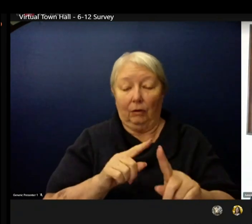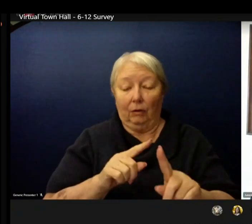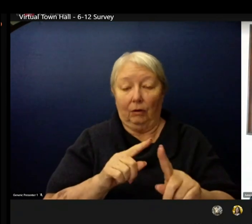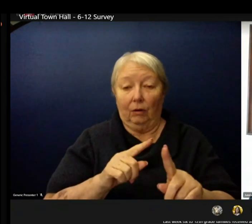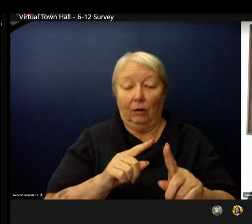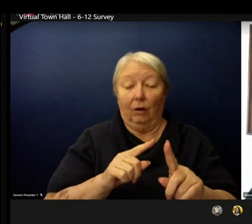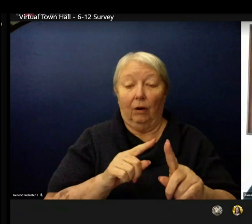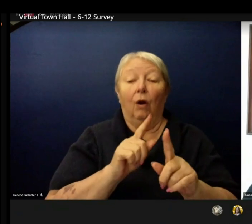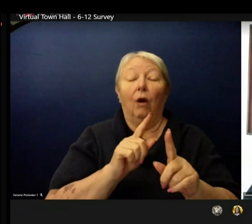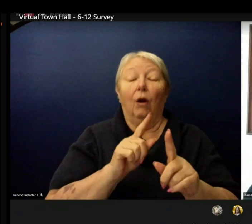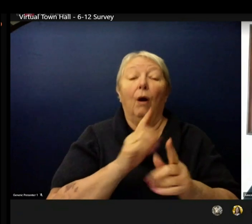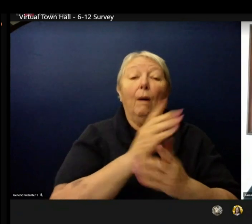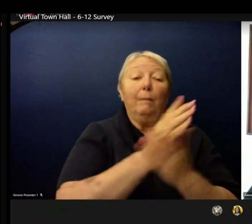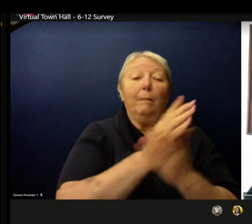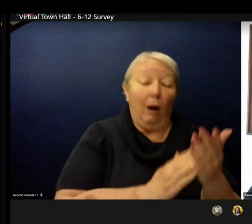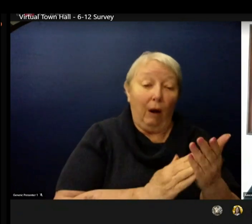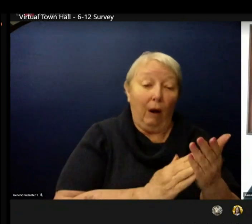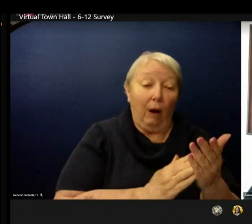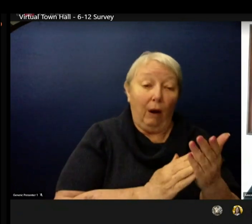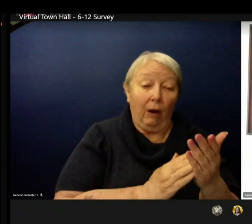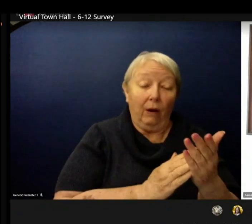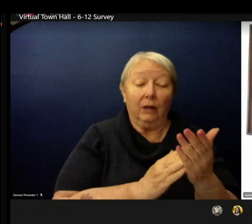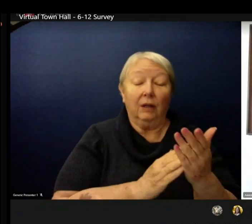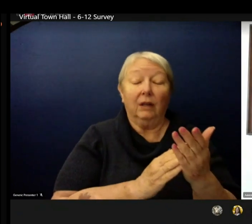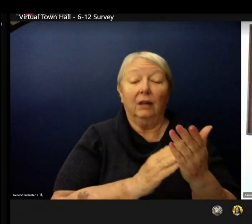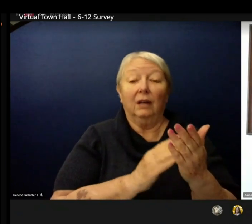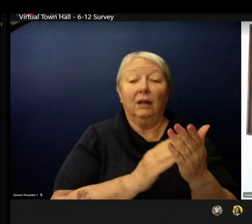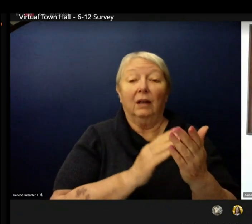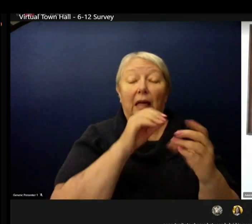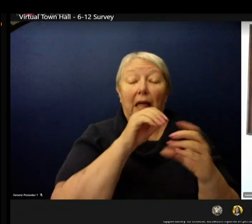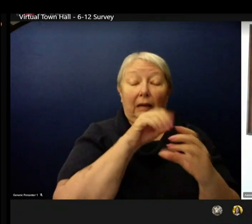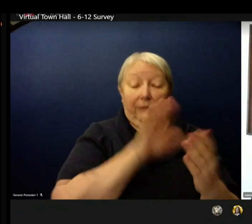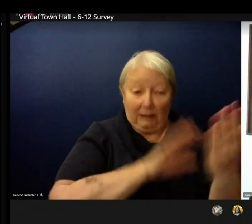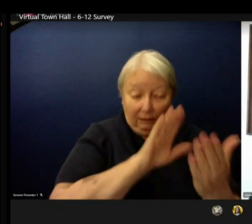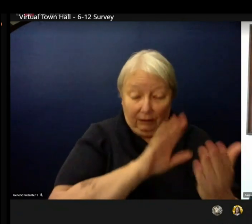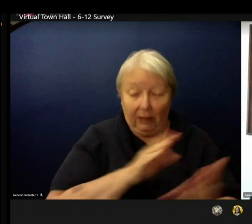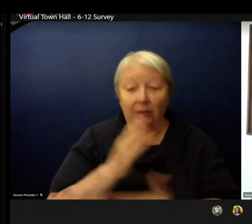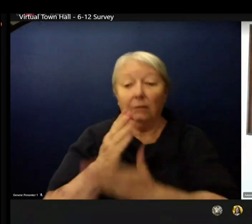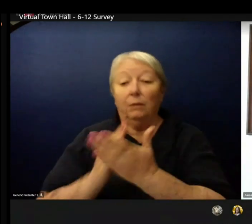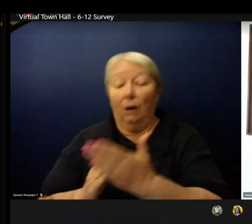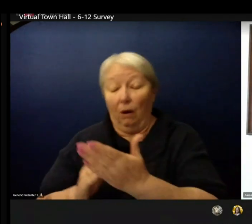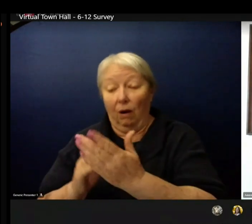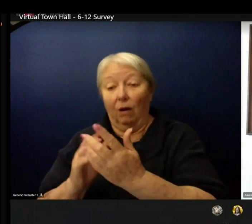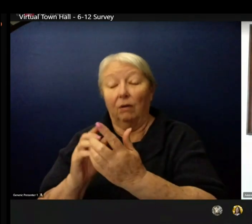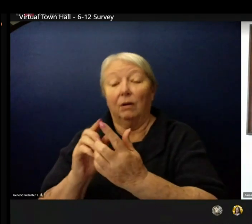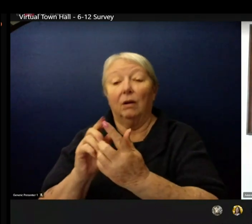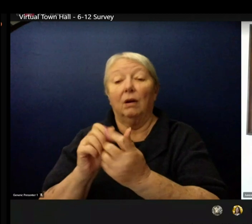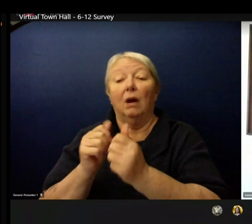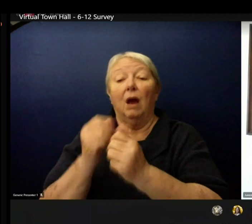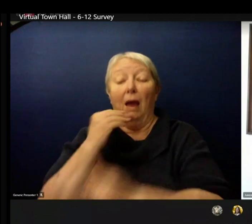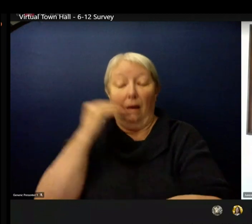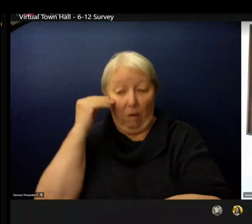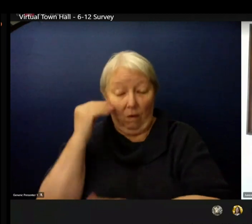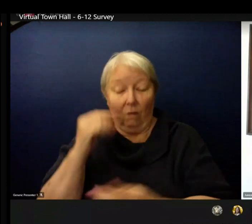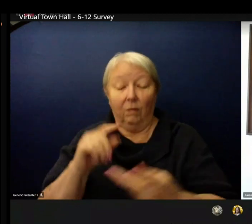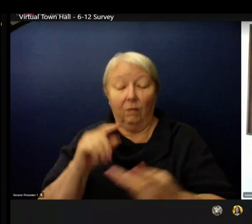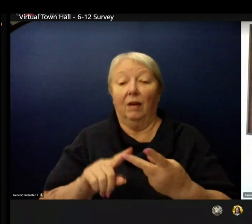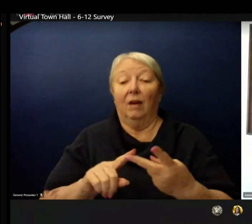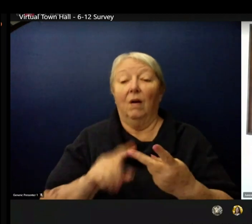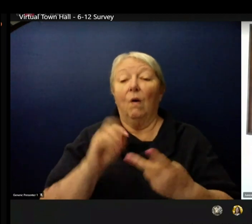We ask that you complete the survey by Tuesday April 6th tomorrow at 11:59 p.m. right before midnight.